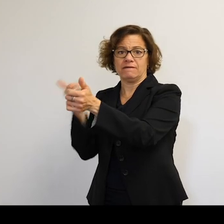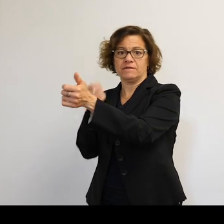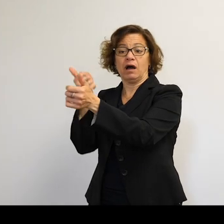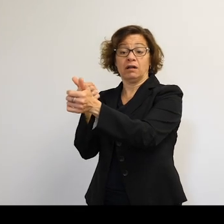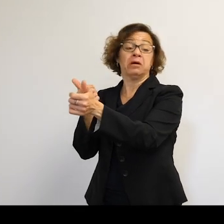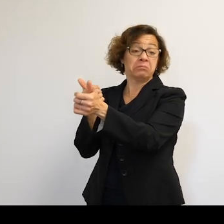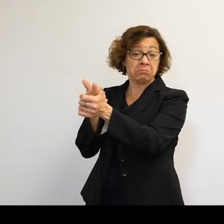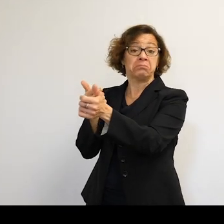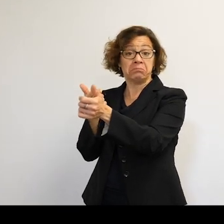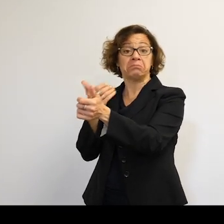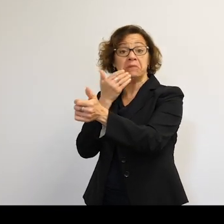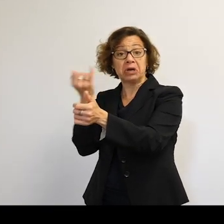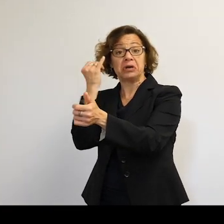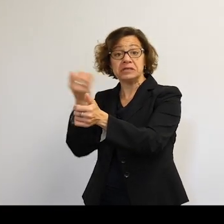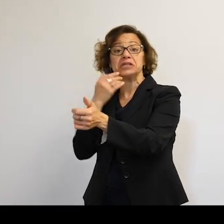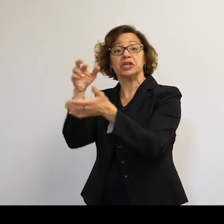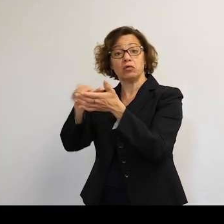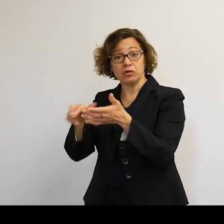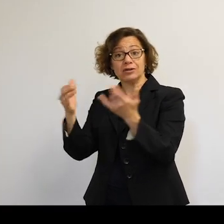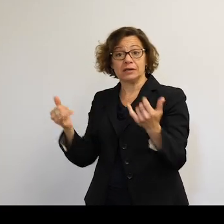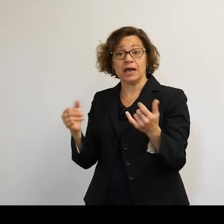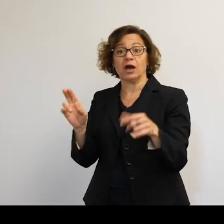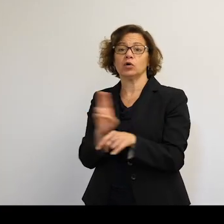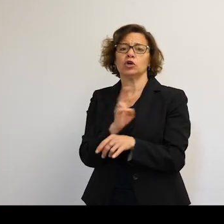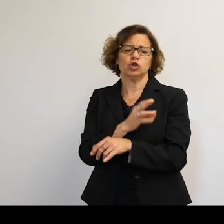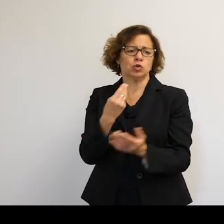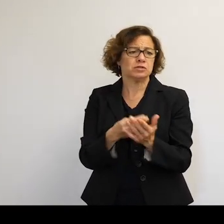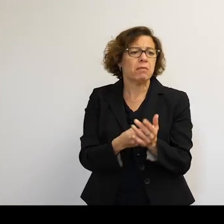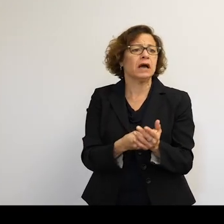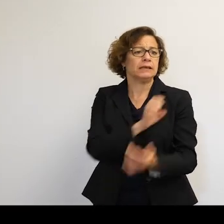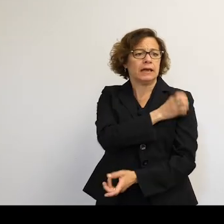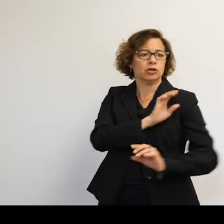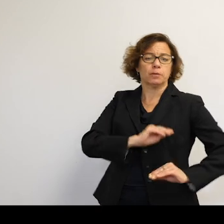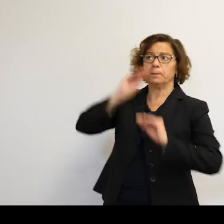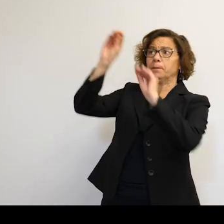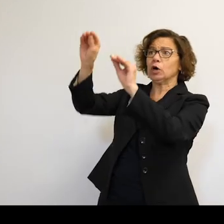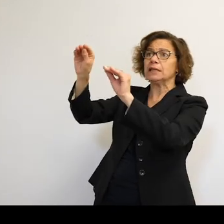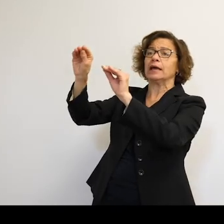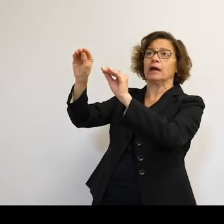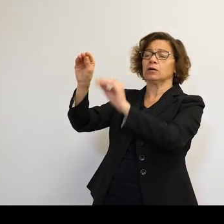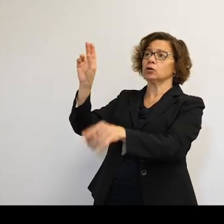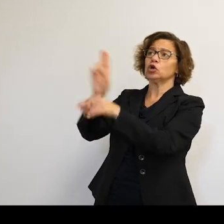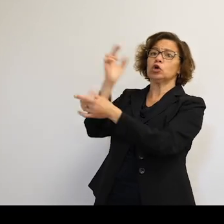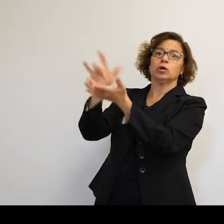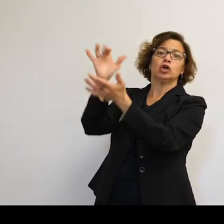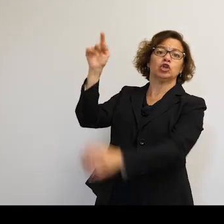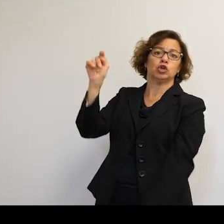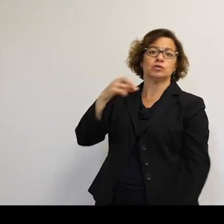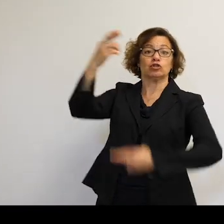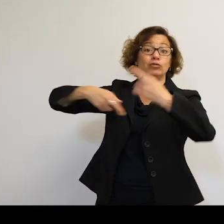of research right now. Because you use all that money and energy to get it there. Make use of it in multiple ways if you can. Recycle it if you can.